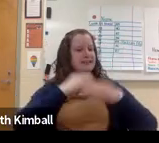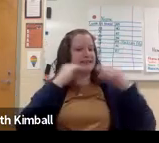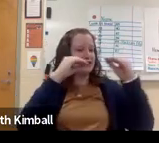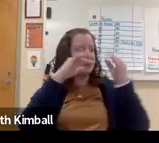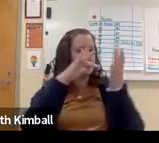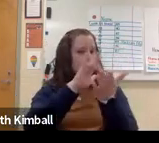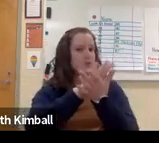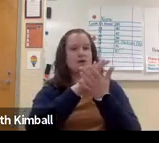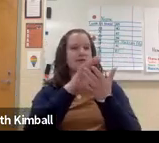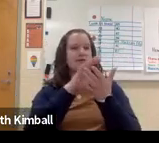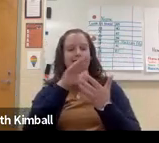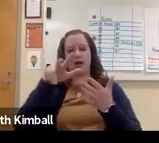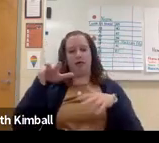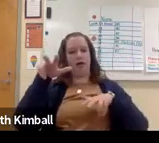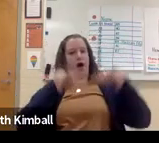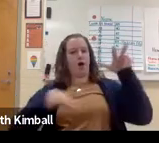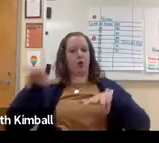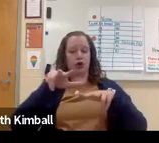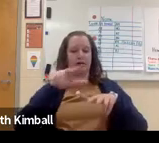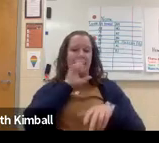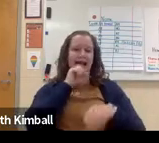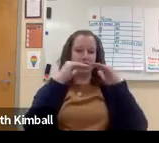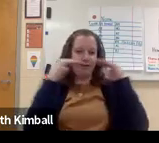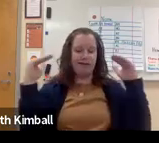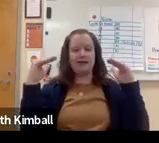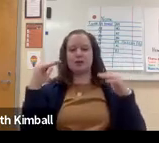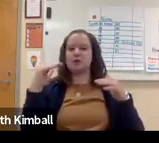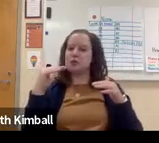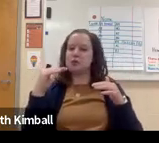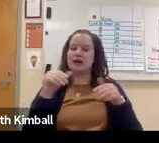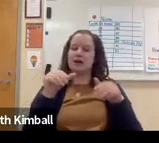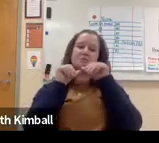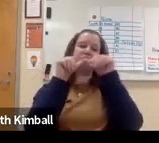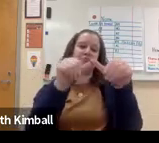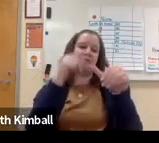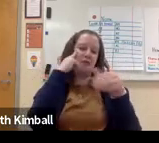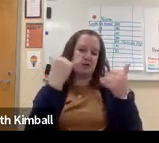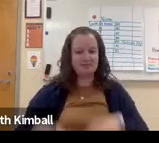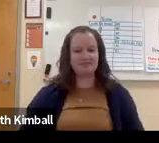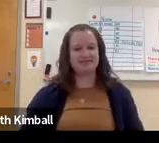But now, I have been enjoying teaching middle school. And it's that awkward age level.